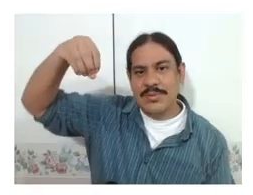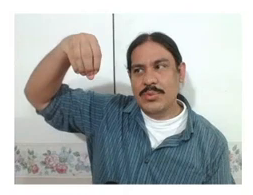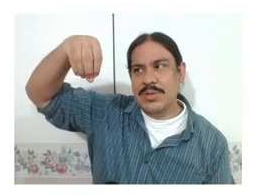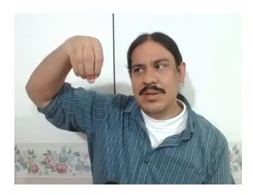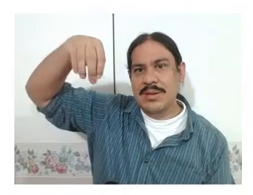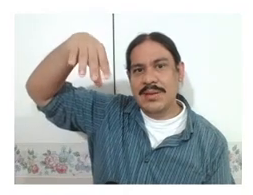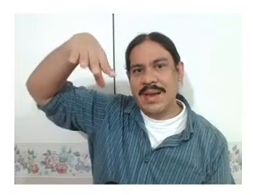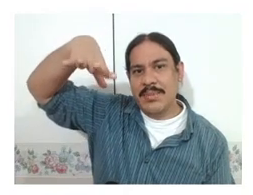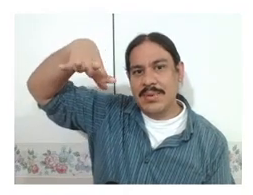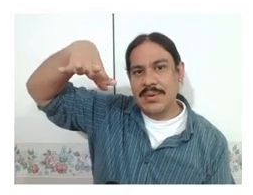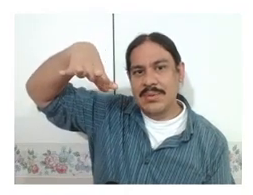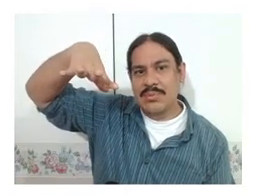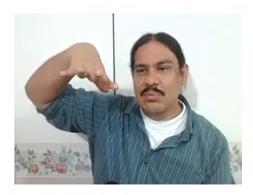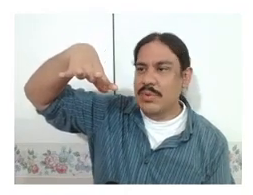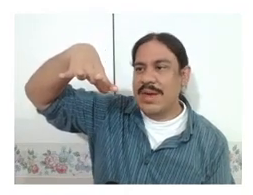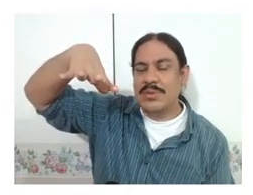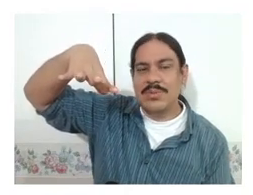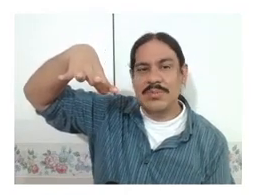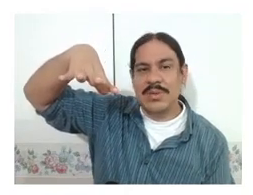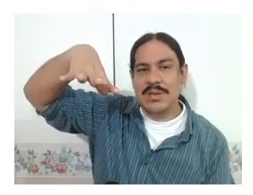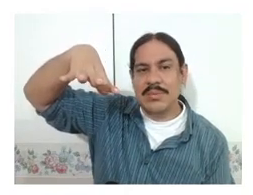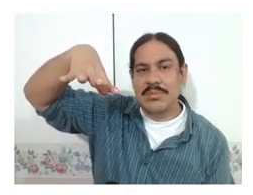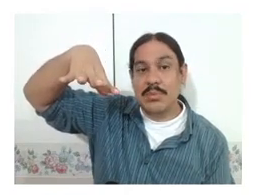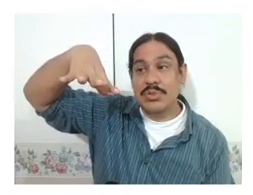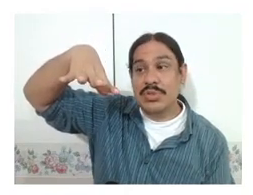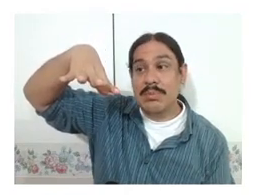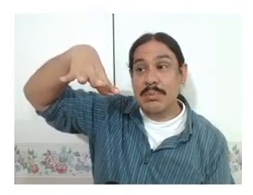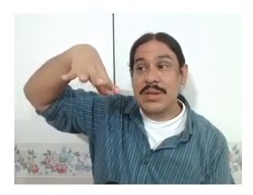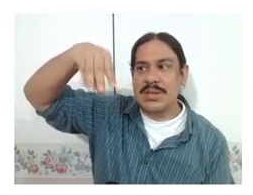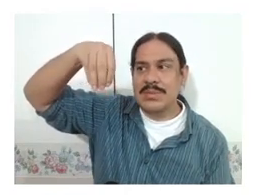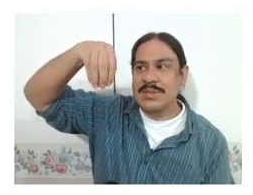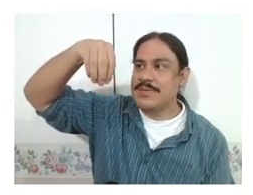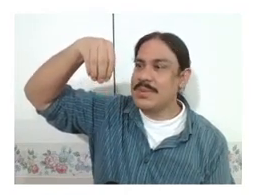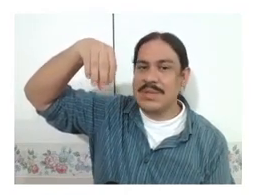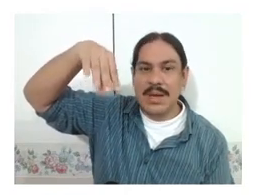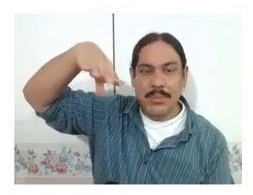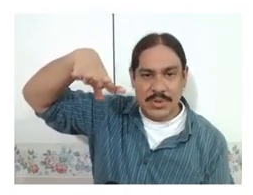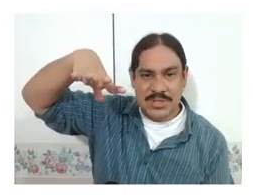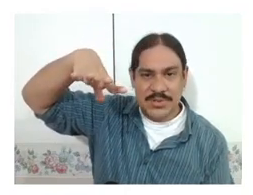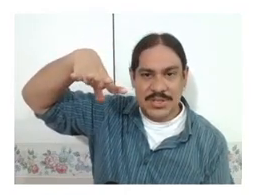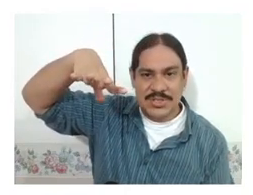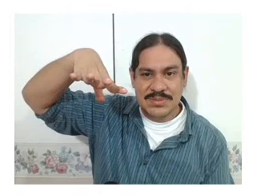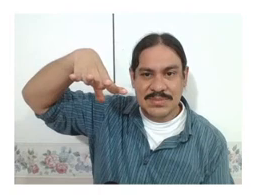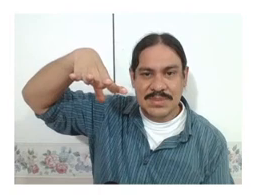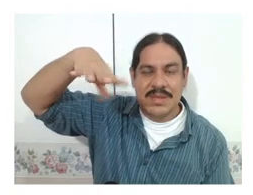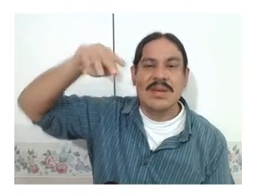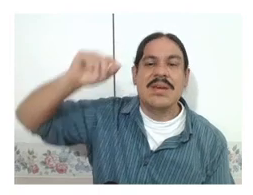word 'lamp' without motion but coming from the